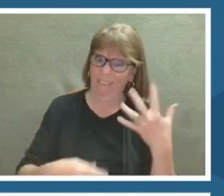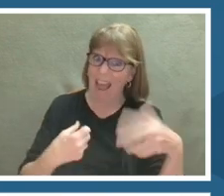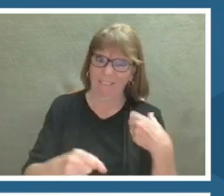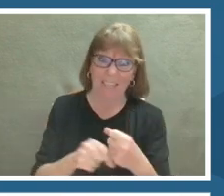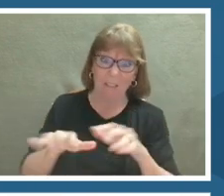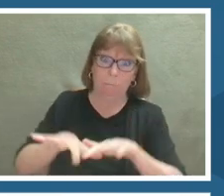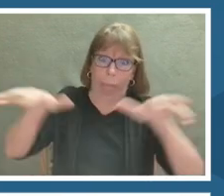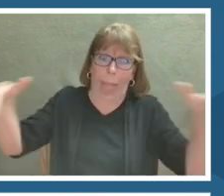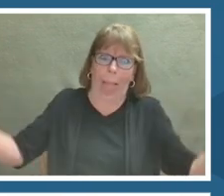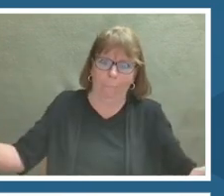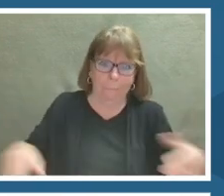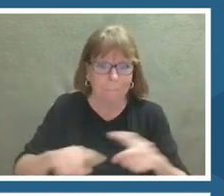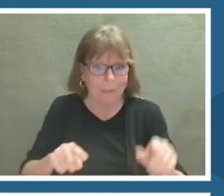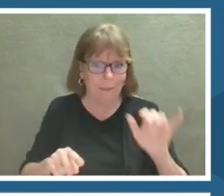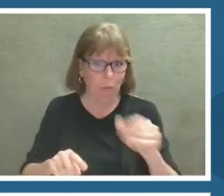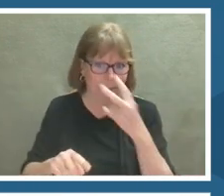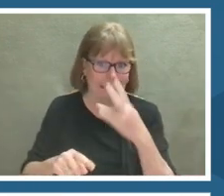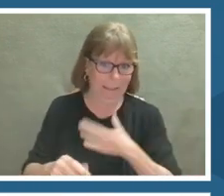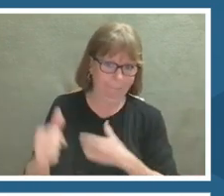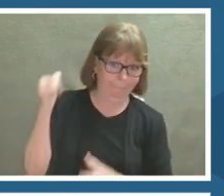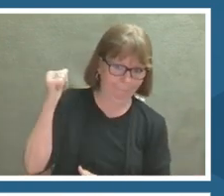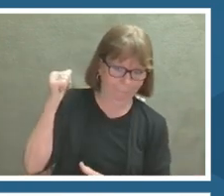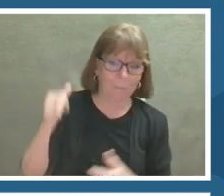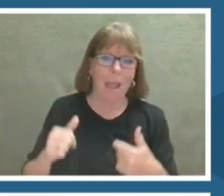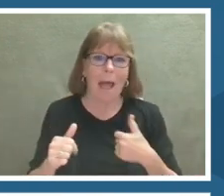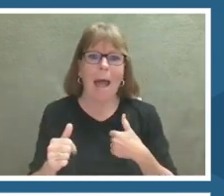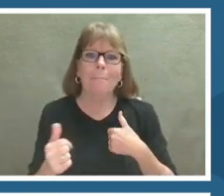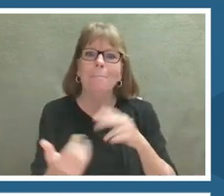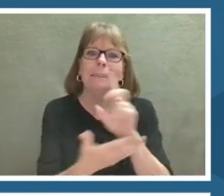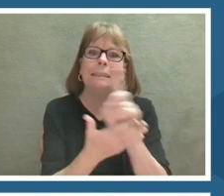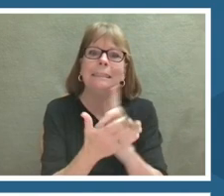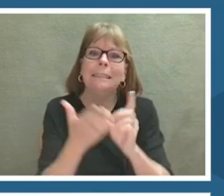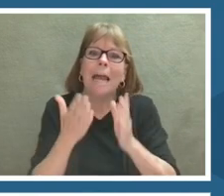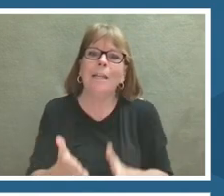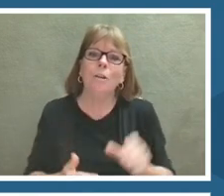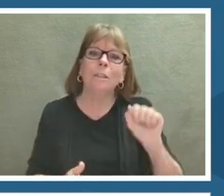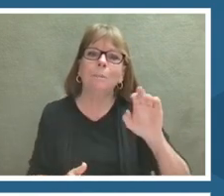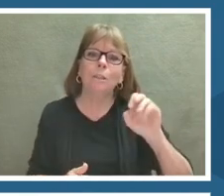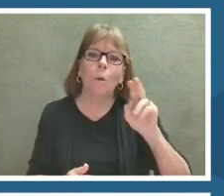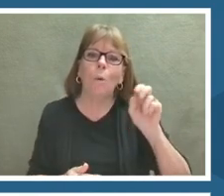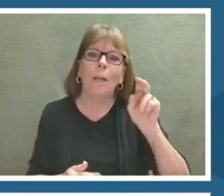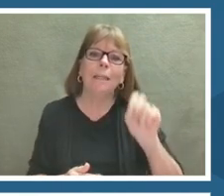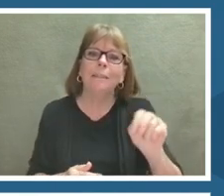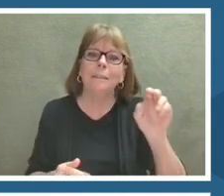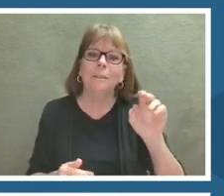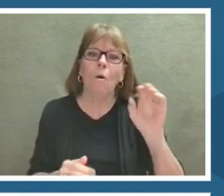I'm a digital interactive designer at the Smithsonian's office for the Undersecretary for education.